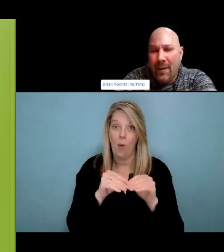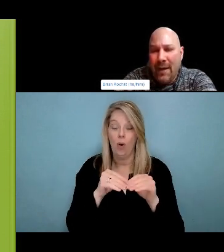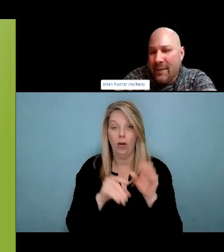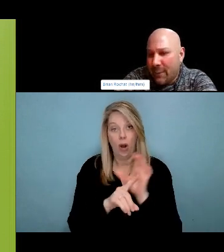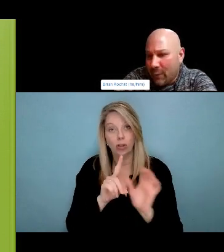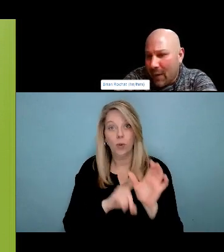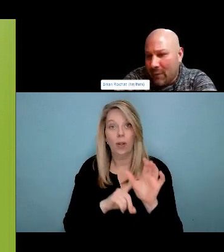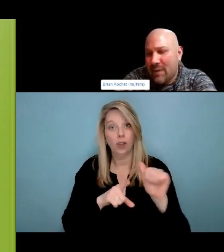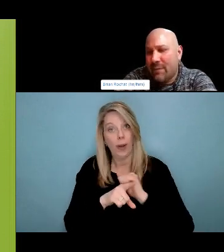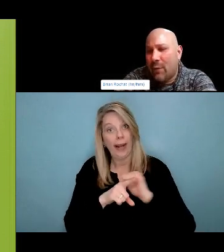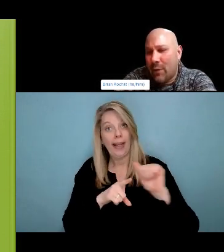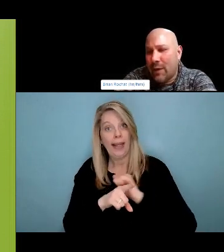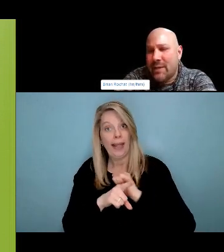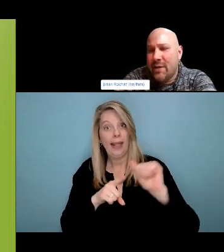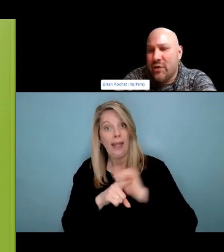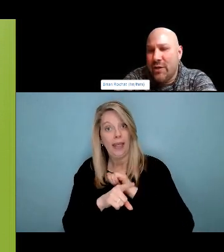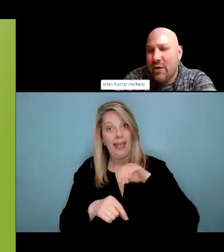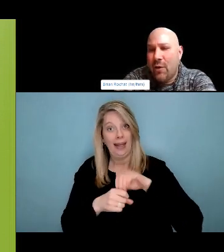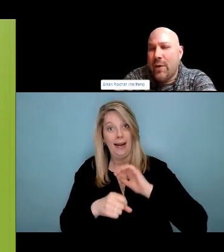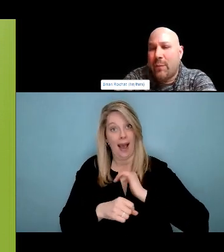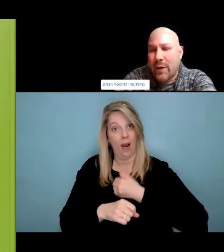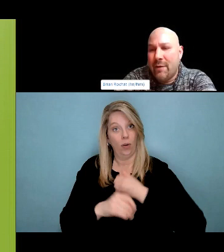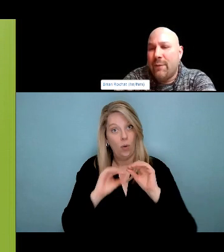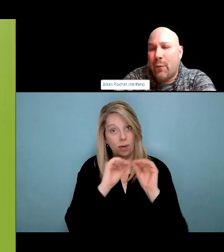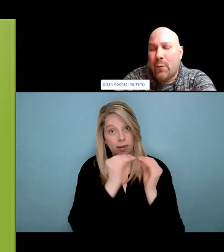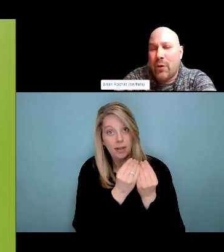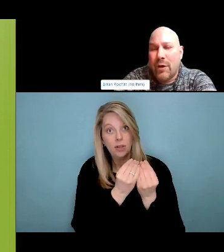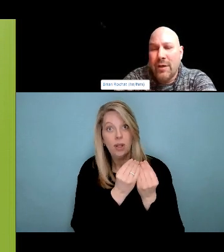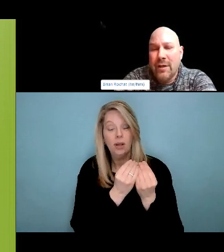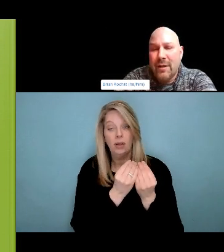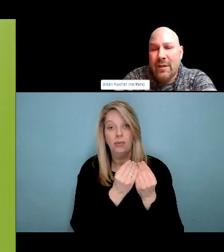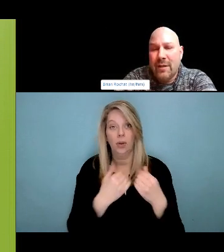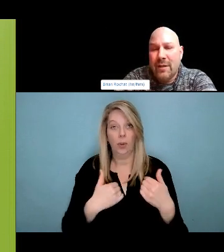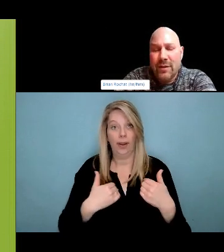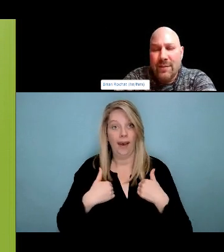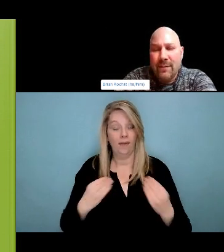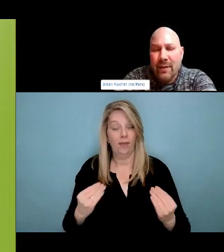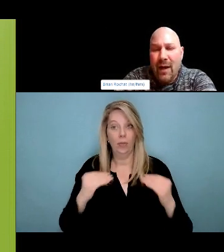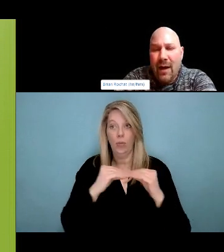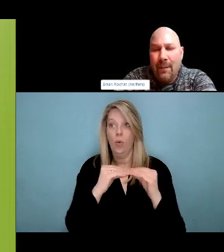Network or the harm reduction principles or anything you've been curious to know about